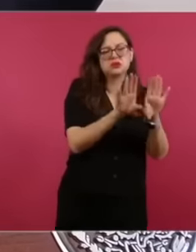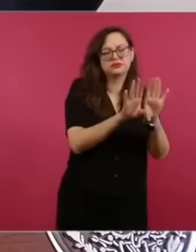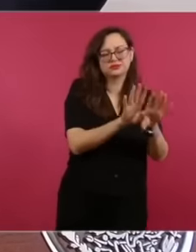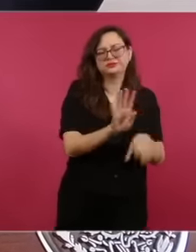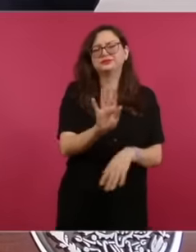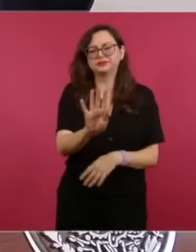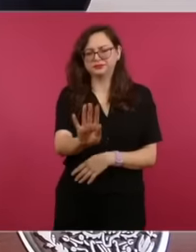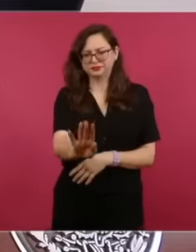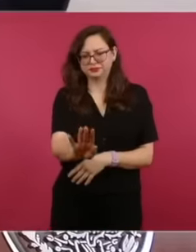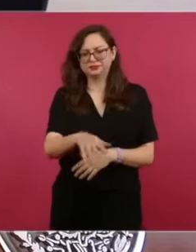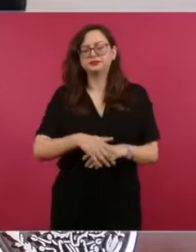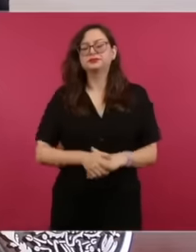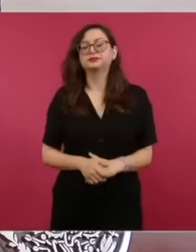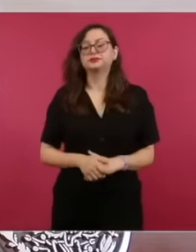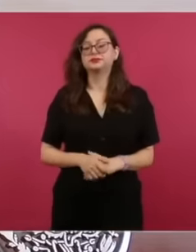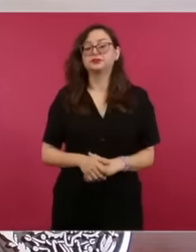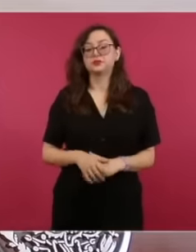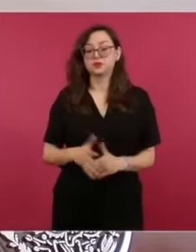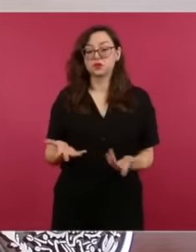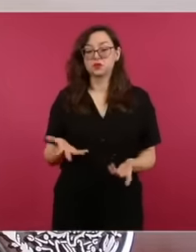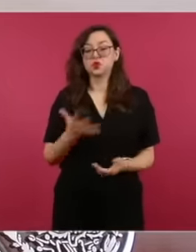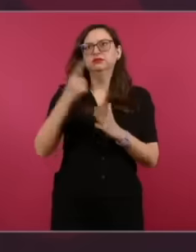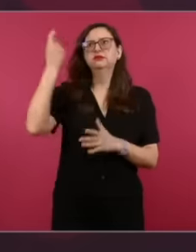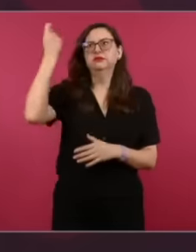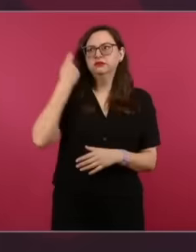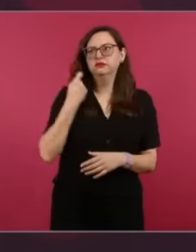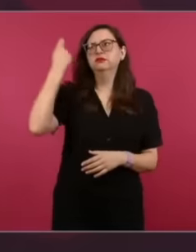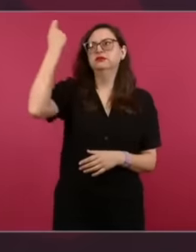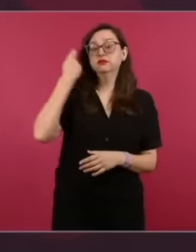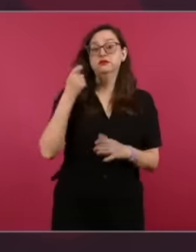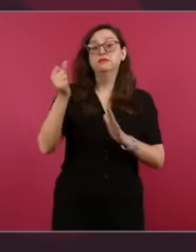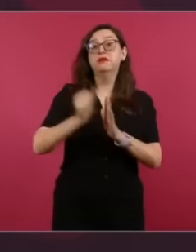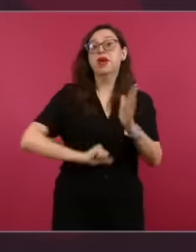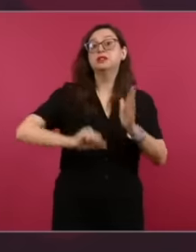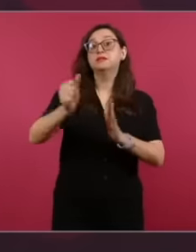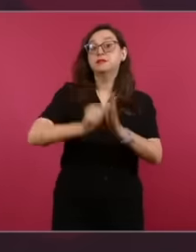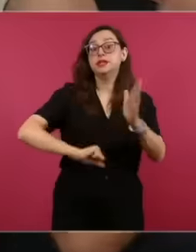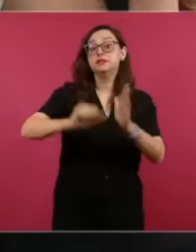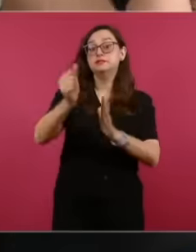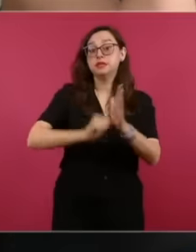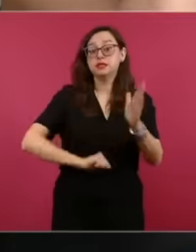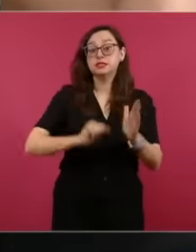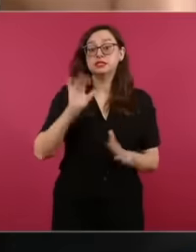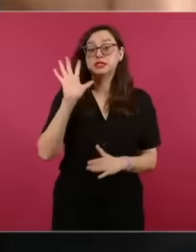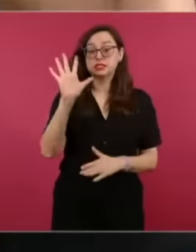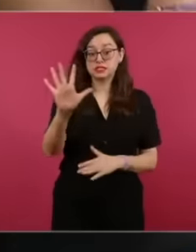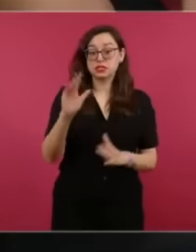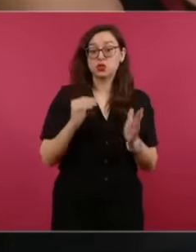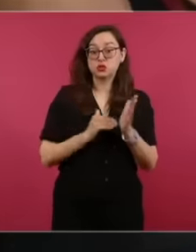of answering all his questions, once again silences these envoys who are looking for the moment